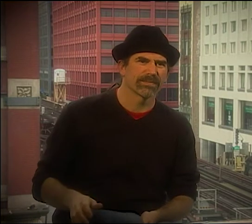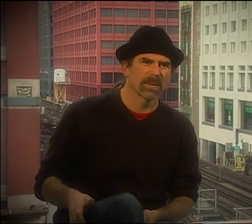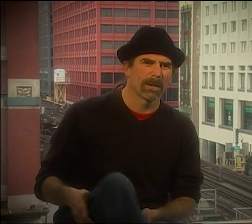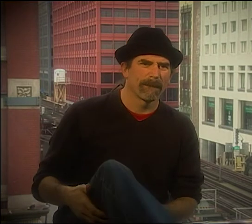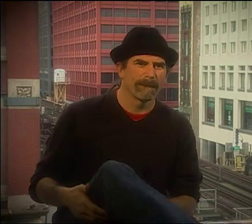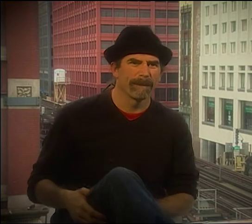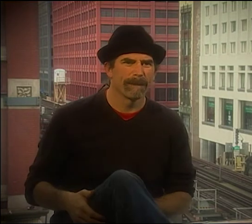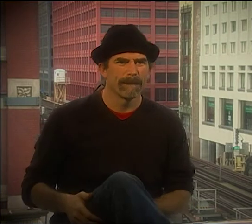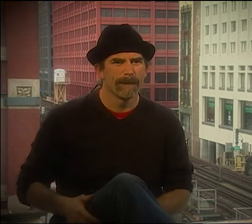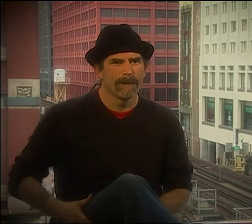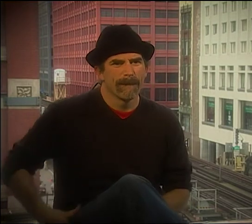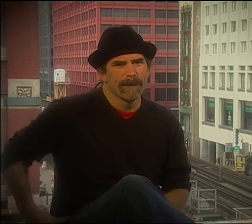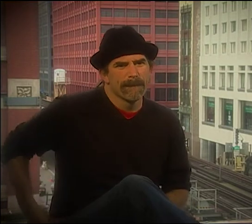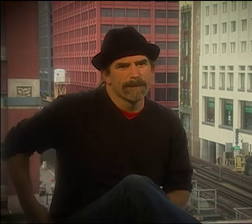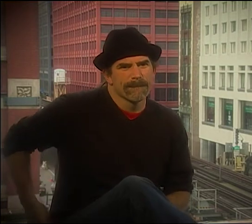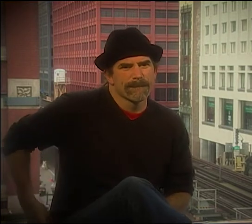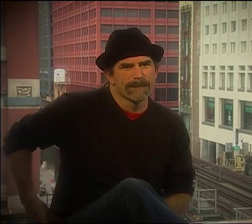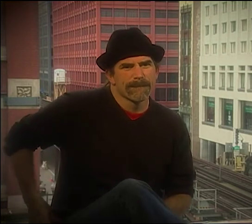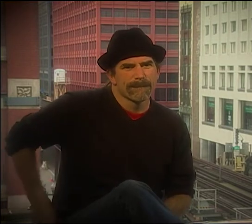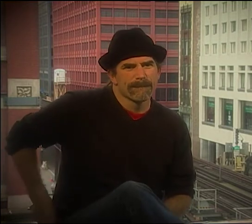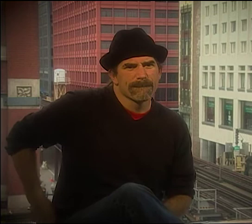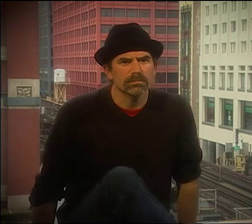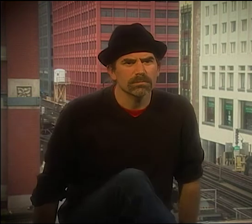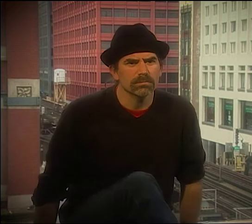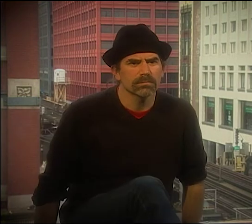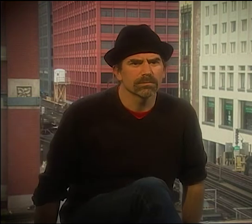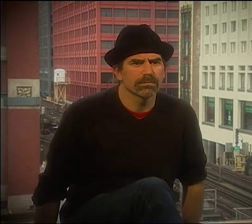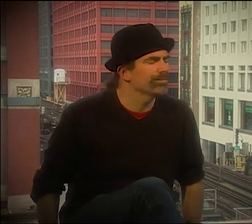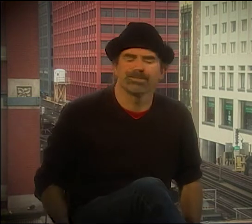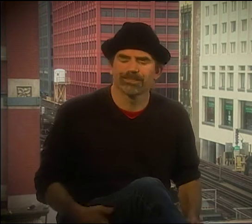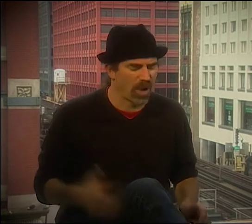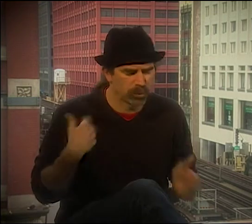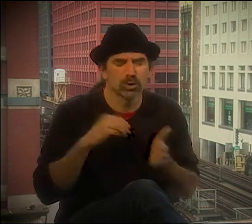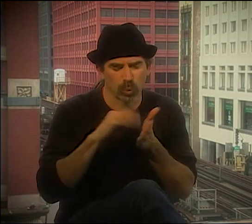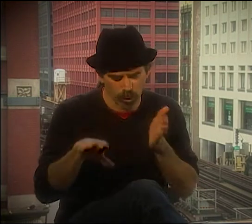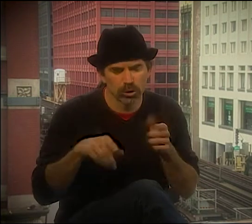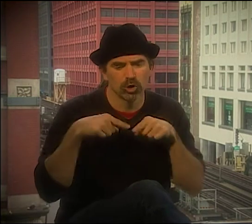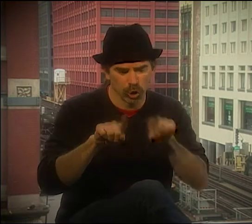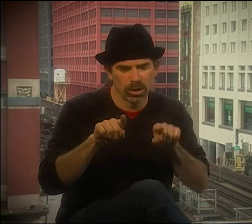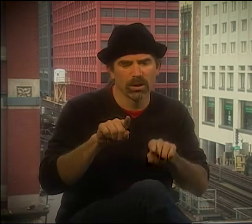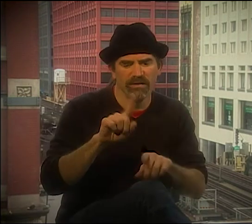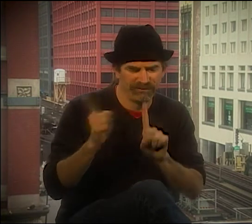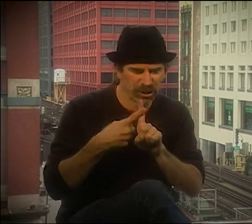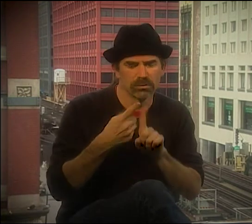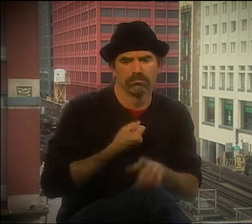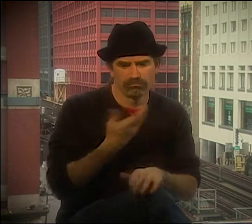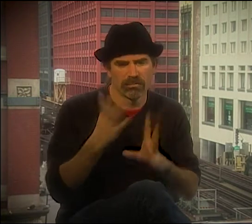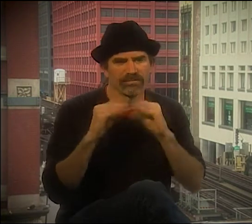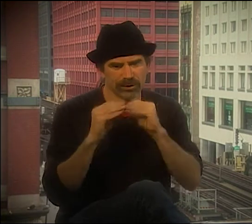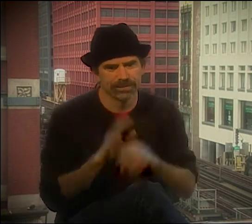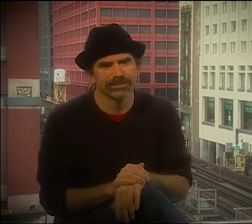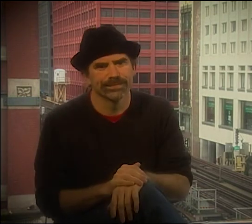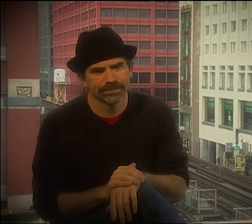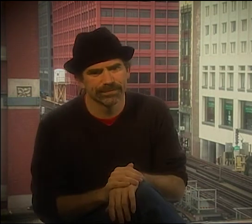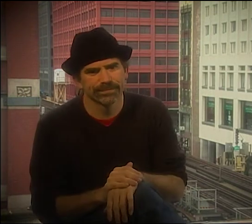AND THIS TIME WAS SORT OF A REALIZATION, AN IMPETUS FOR ALL OF US TO BECOME MORE OF THE INDIVIDUALS WE WERE TO BECOME.